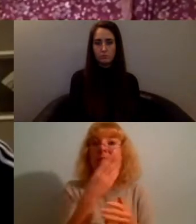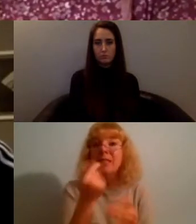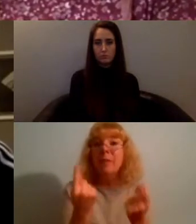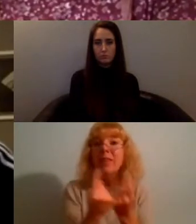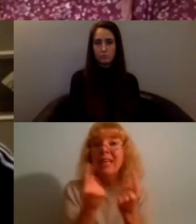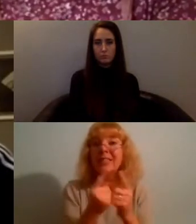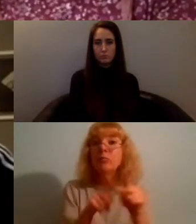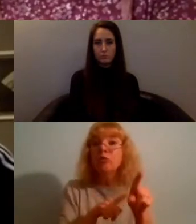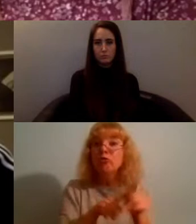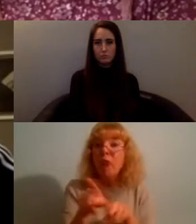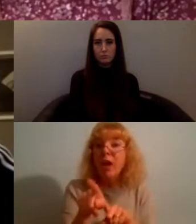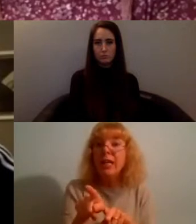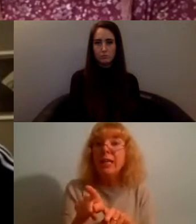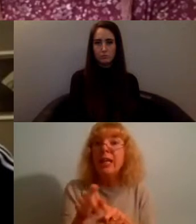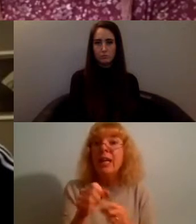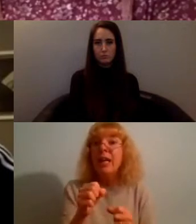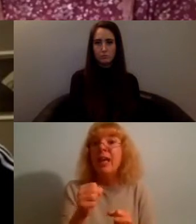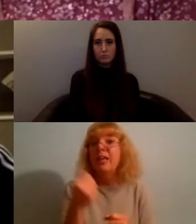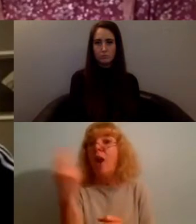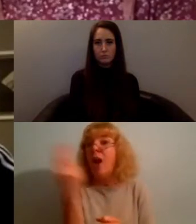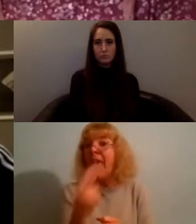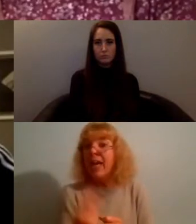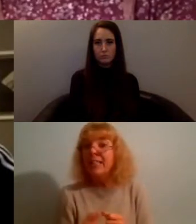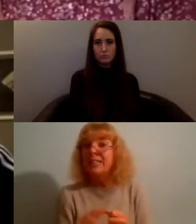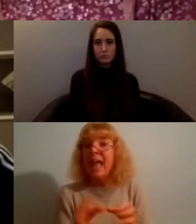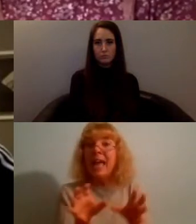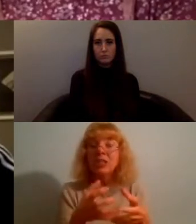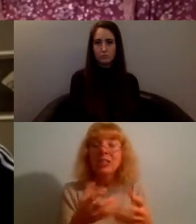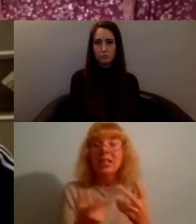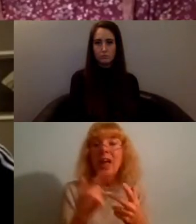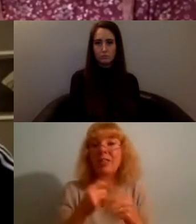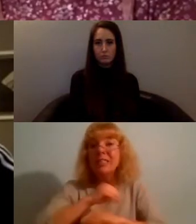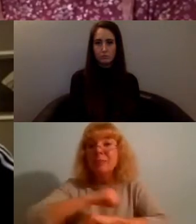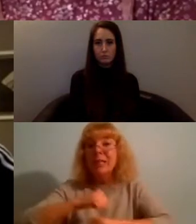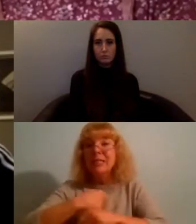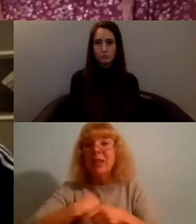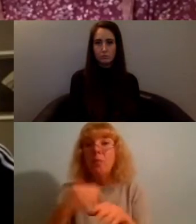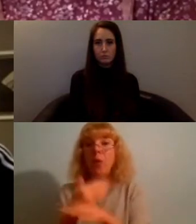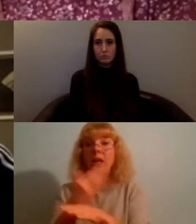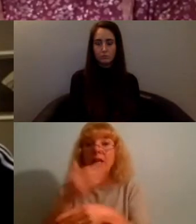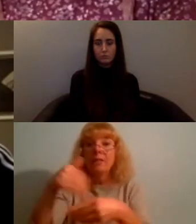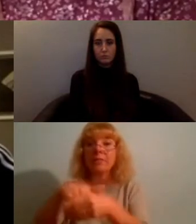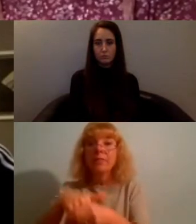Agency and in other other spaces that i'm i'm working with I mean if rest is an act